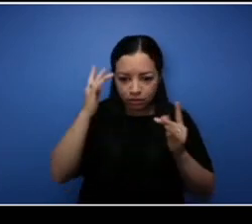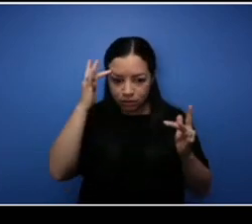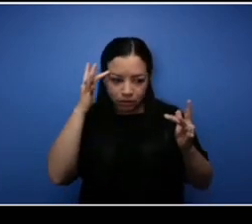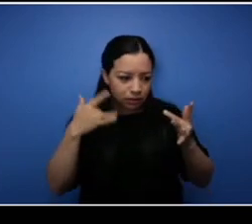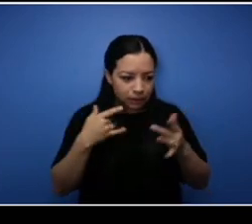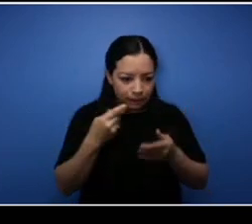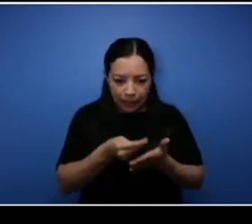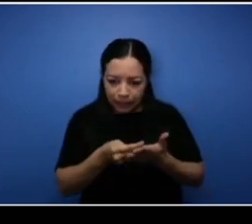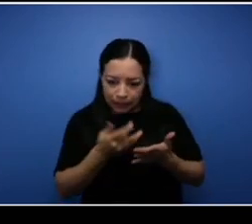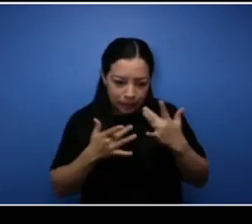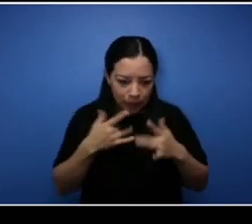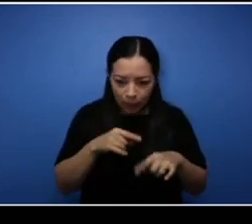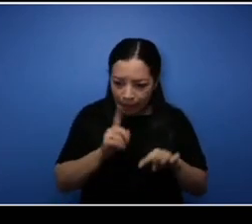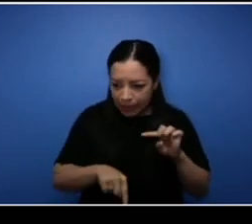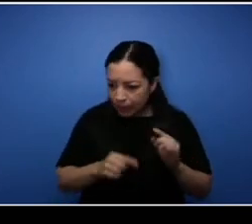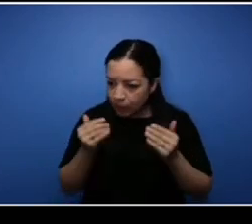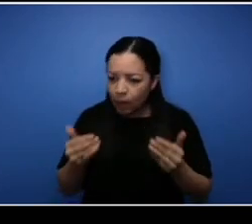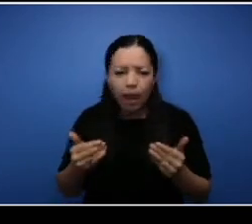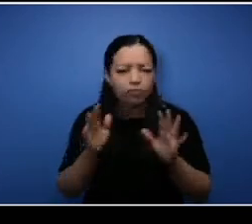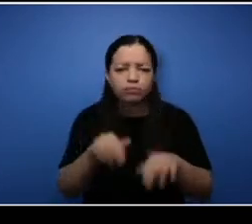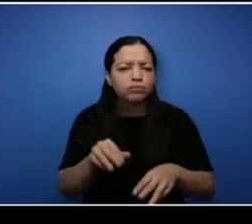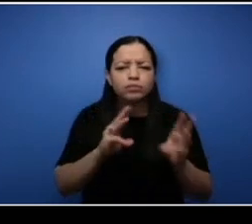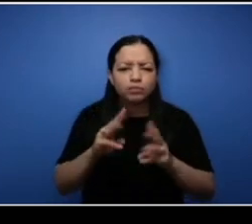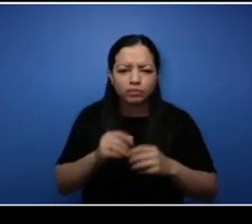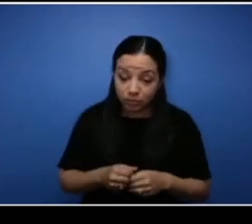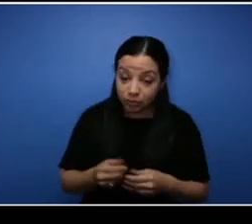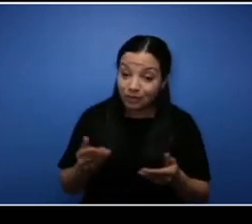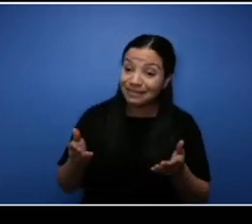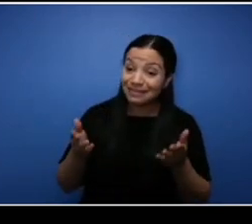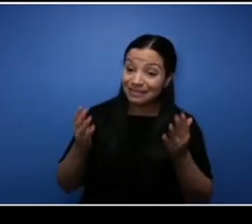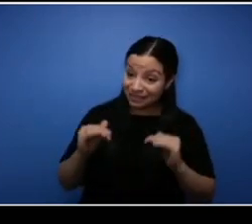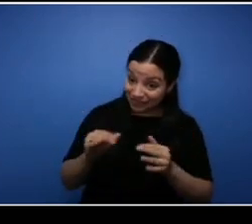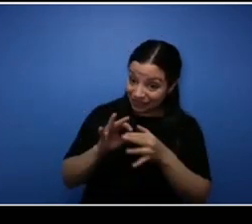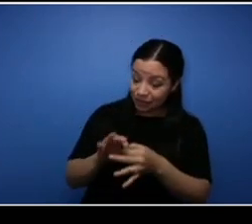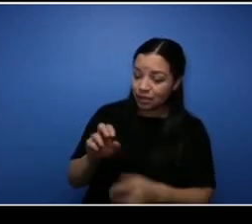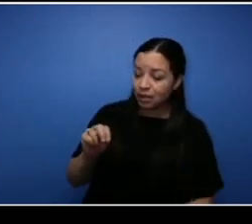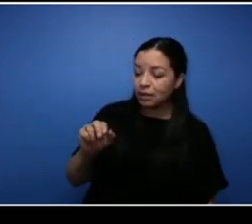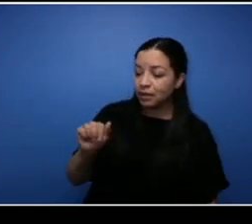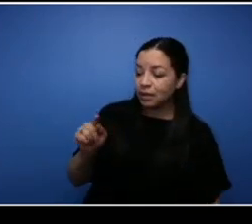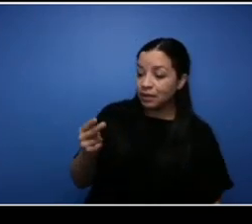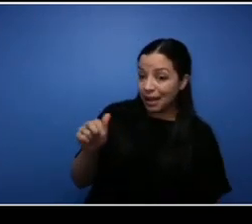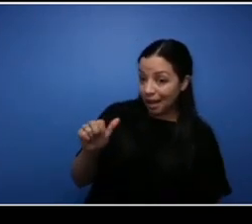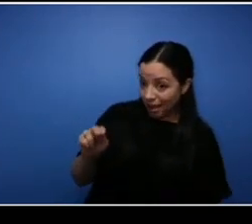want to do. My next question is for Nathan. Nathan what are three essential skills you